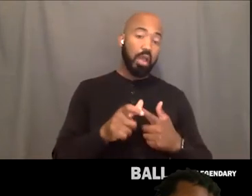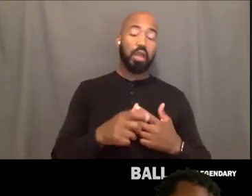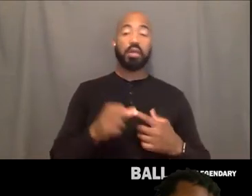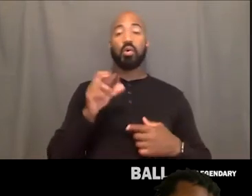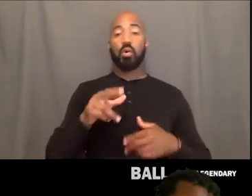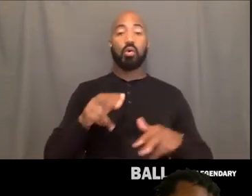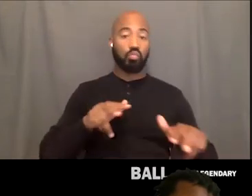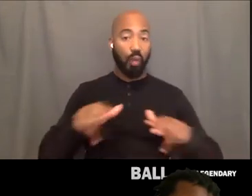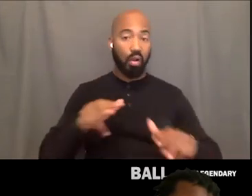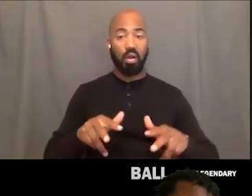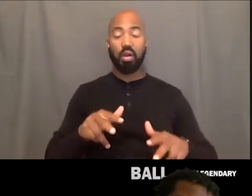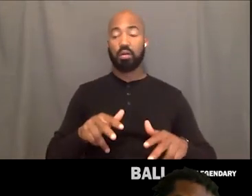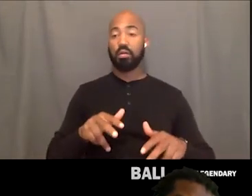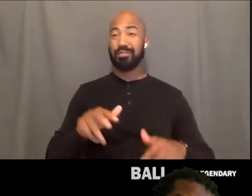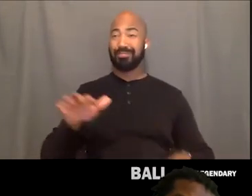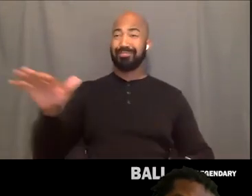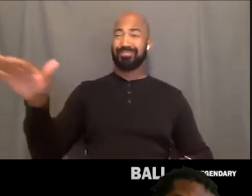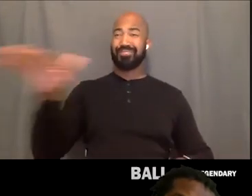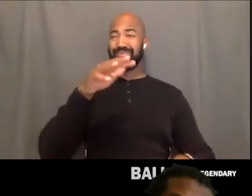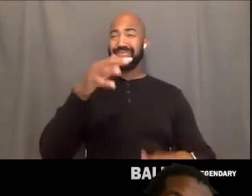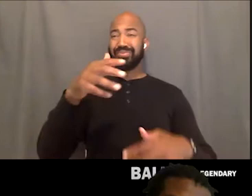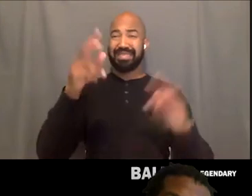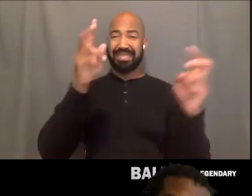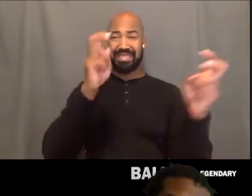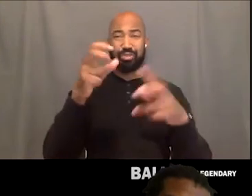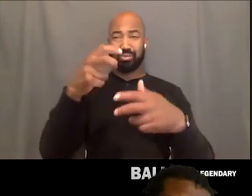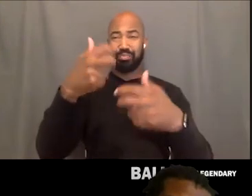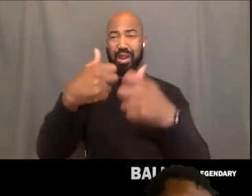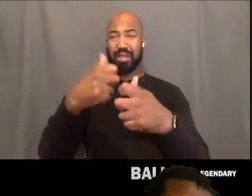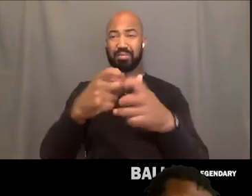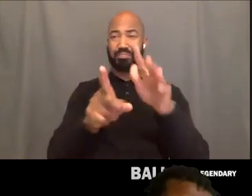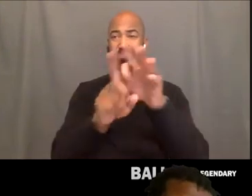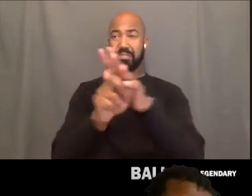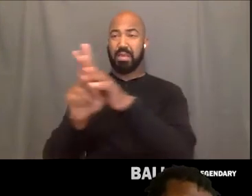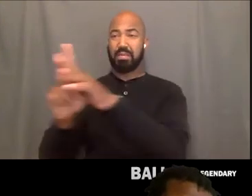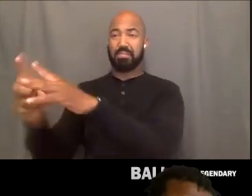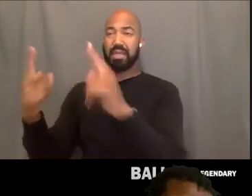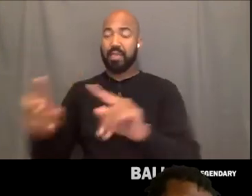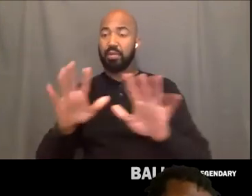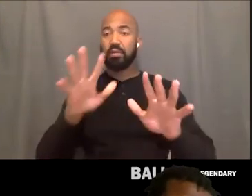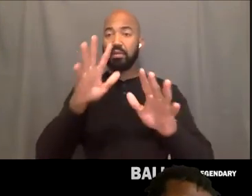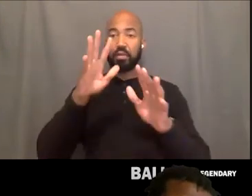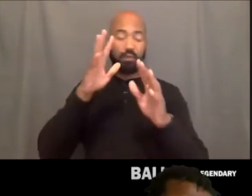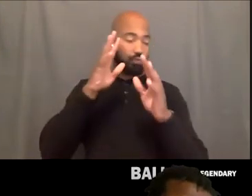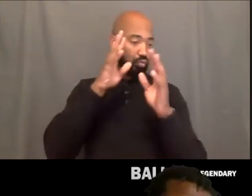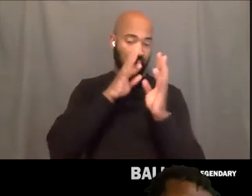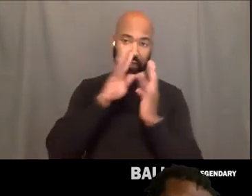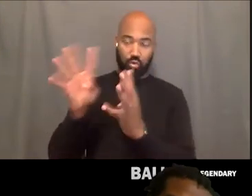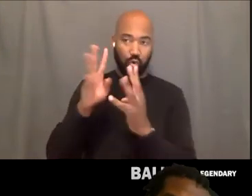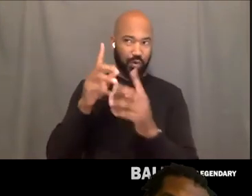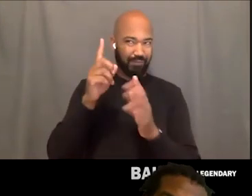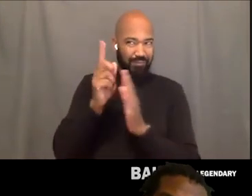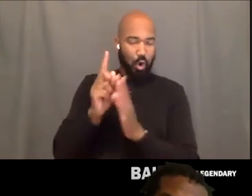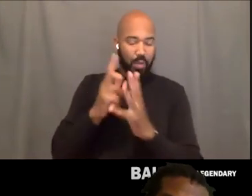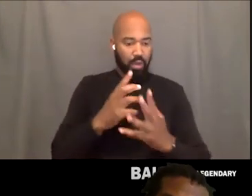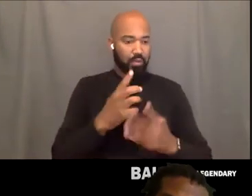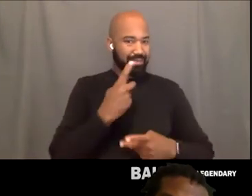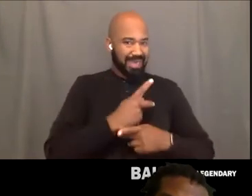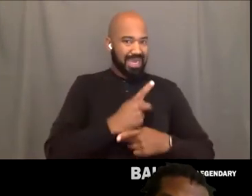because they're constantly happening. Every day we wake up there's someone else who's died or there's another Trans woman gone missing